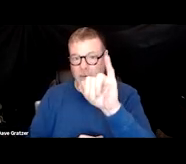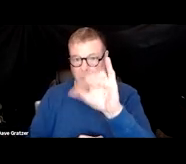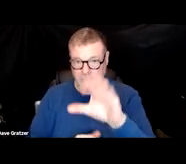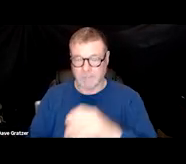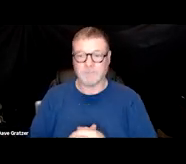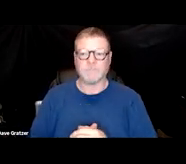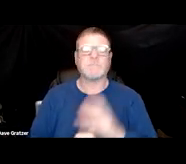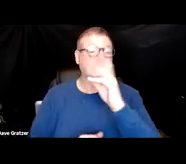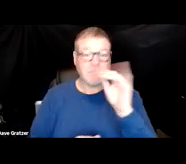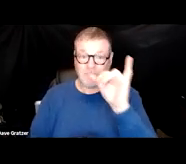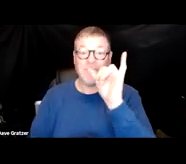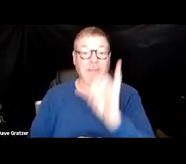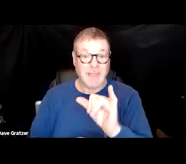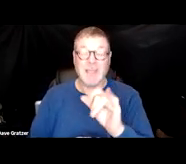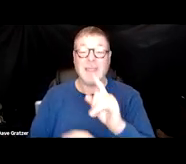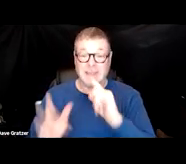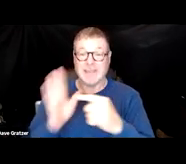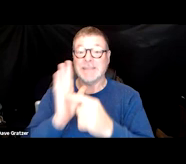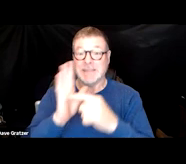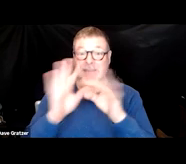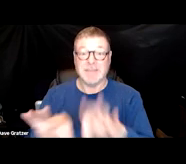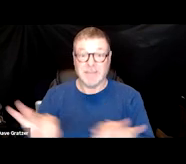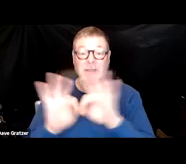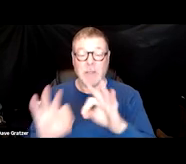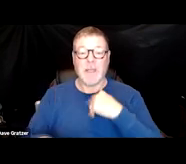are certainly semantic in that they can have longterm